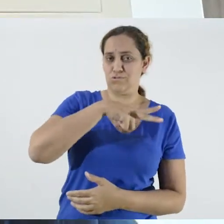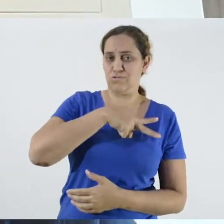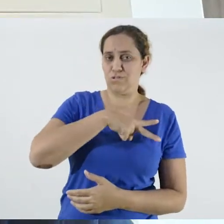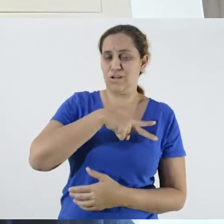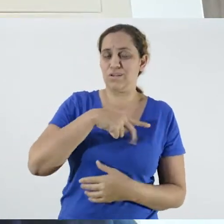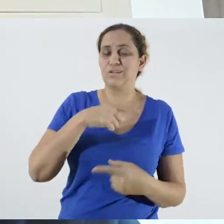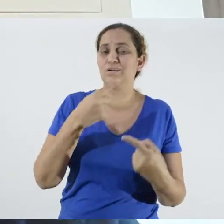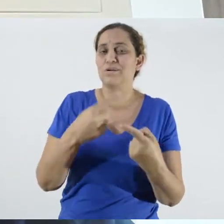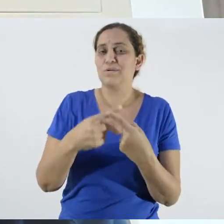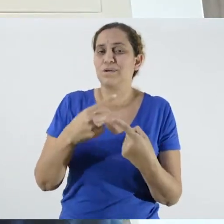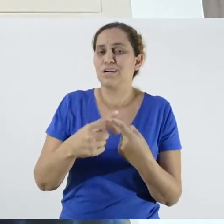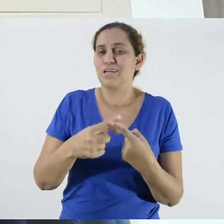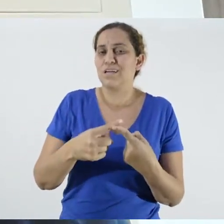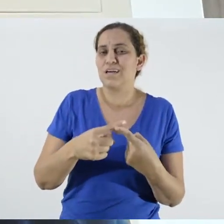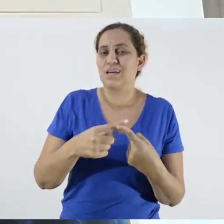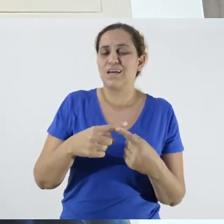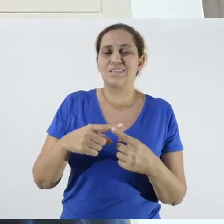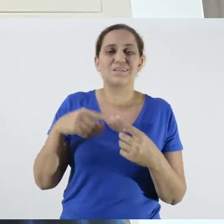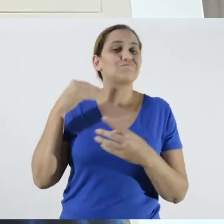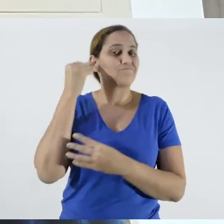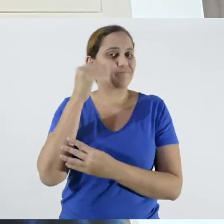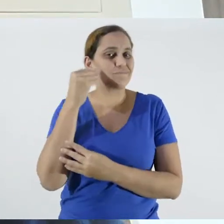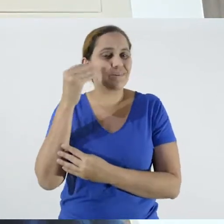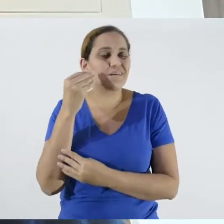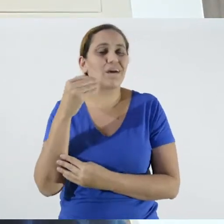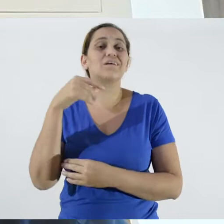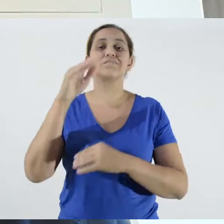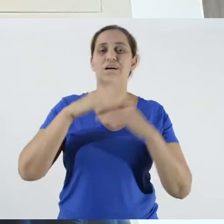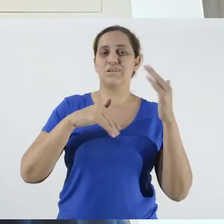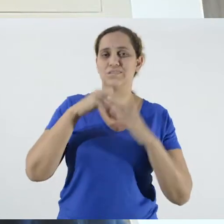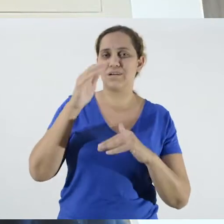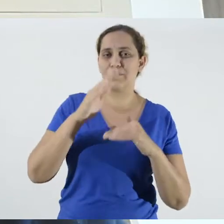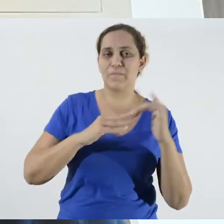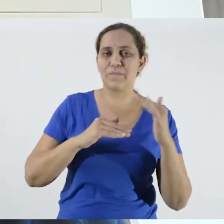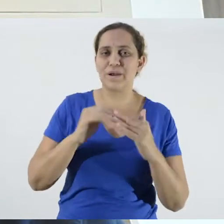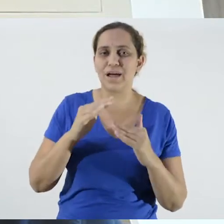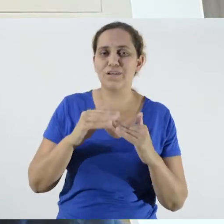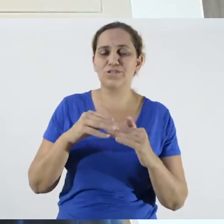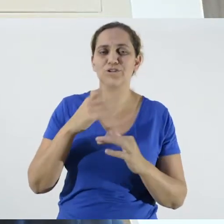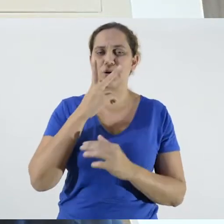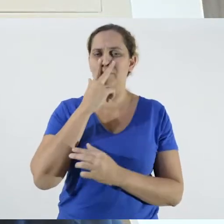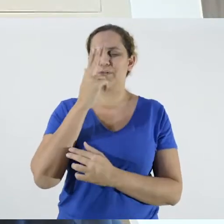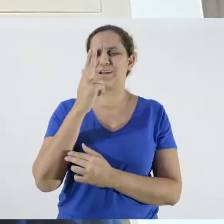experience, for the individual, has to do with something that touches us, that gets us out of the way and